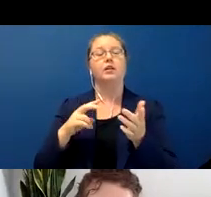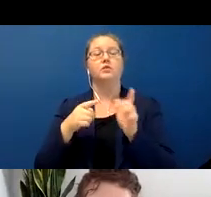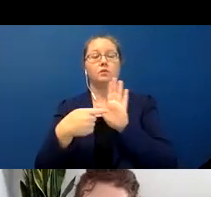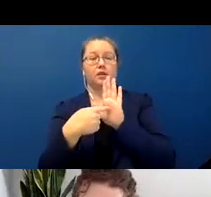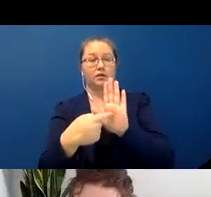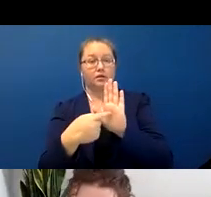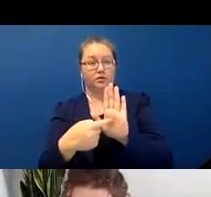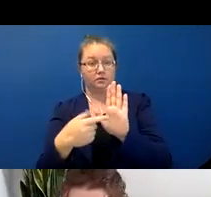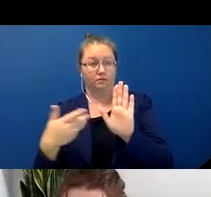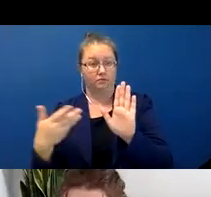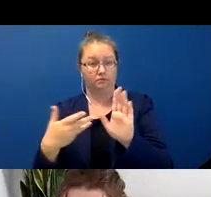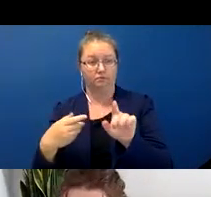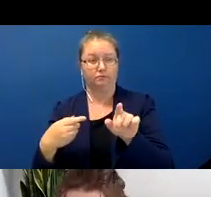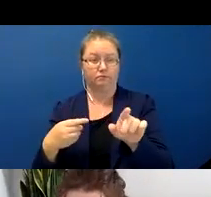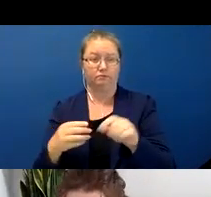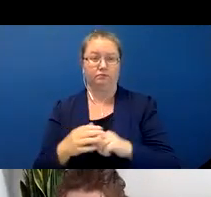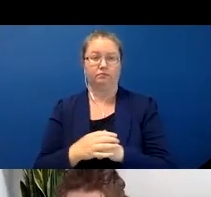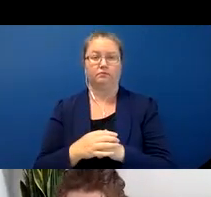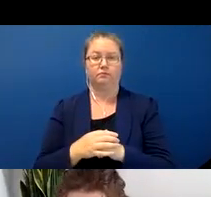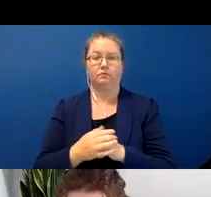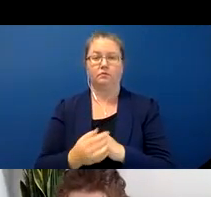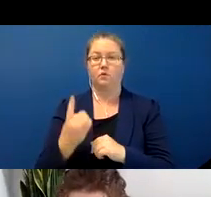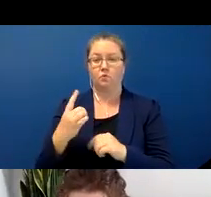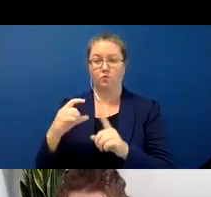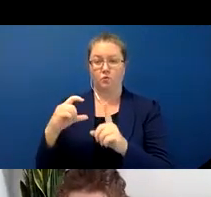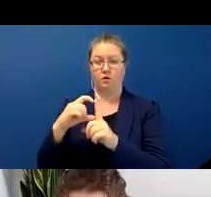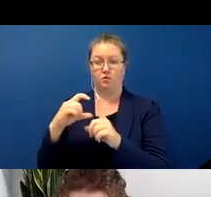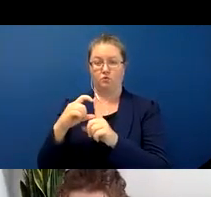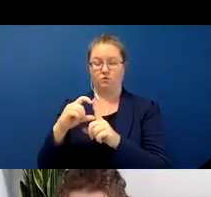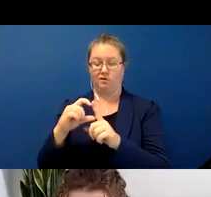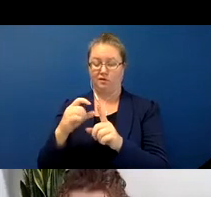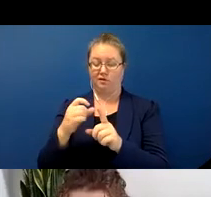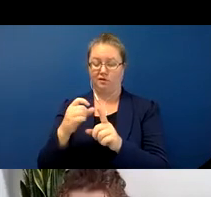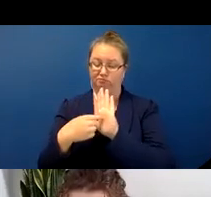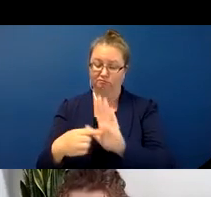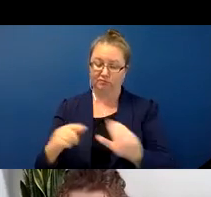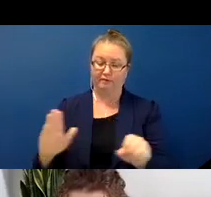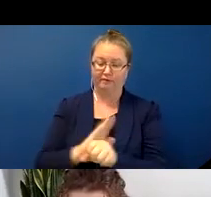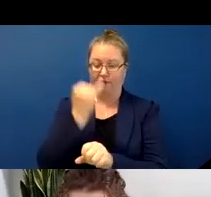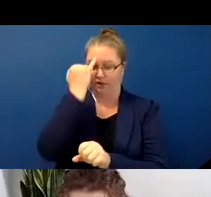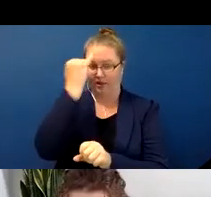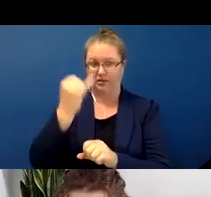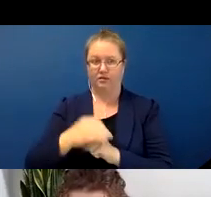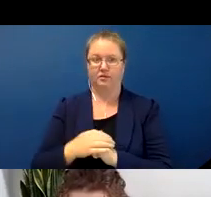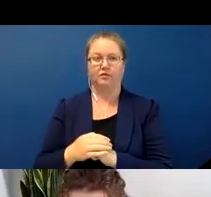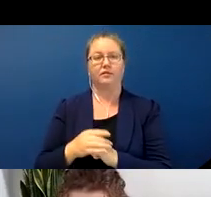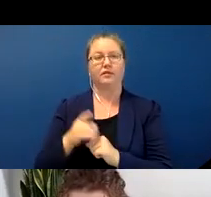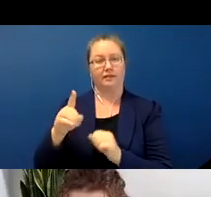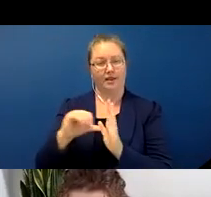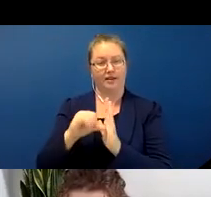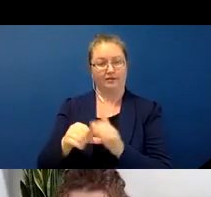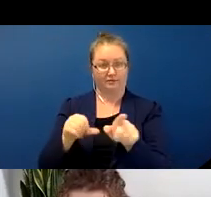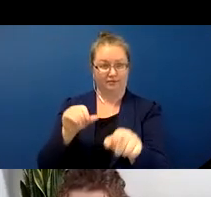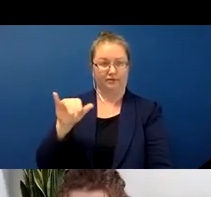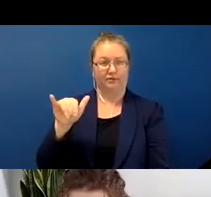a one-word can express a full proposition. In this case it's yiishtał and the gloss